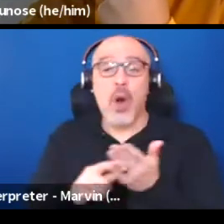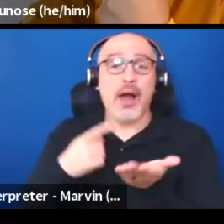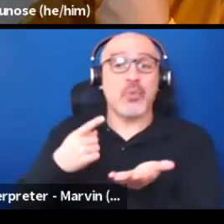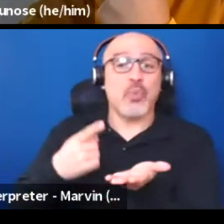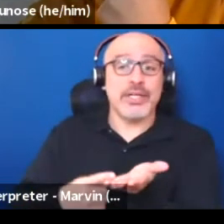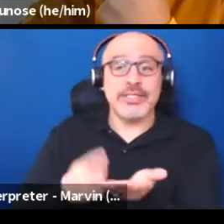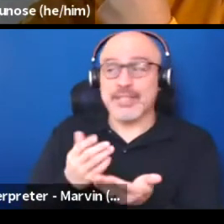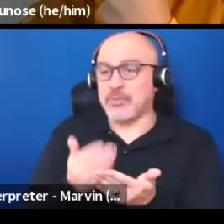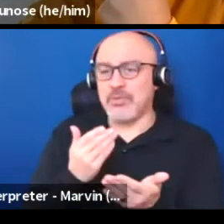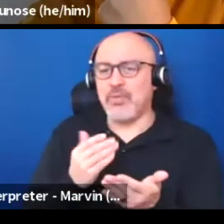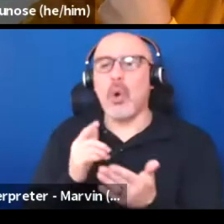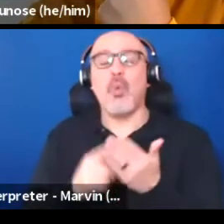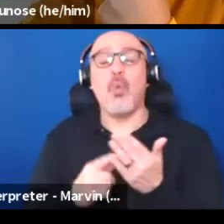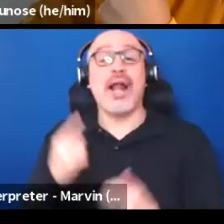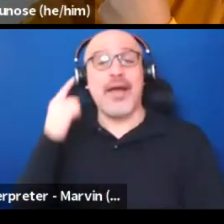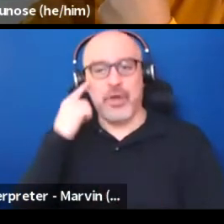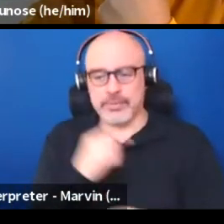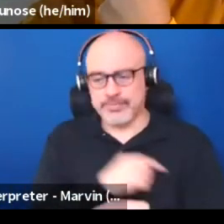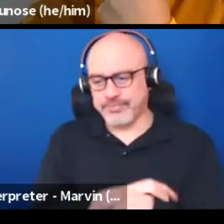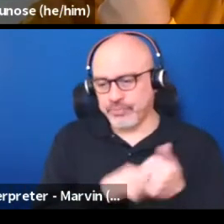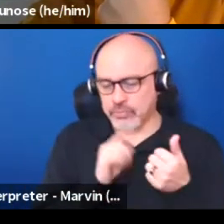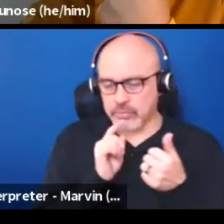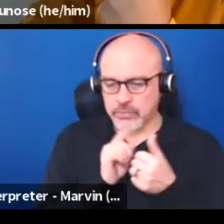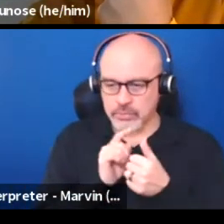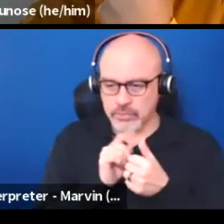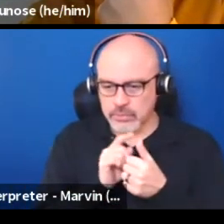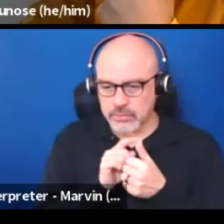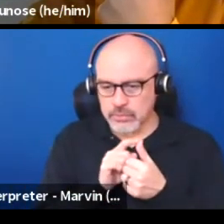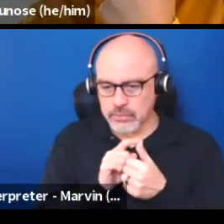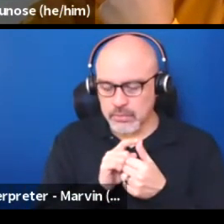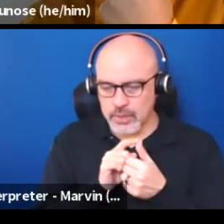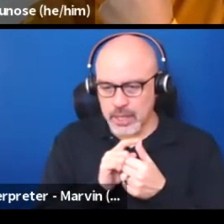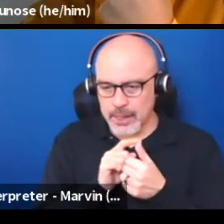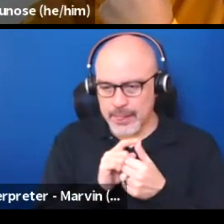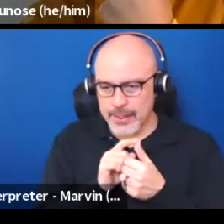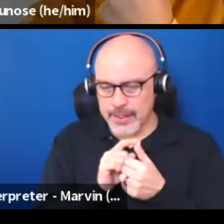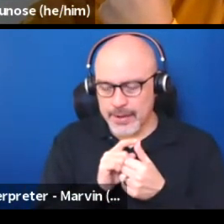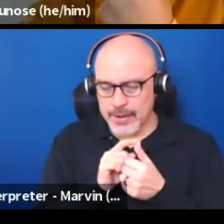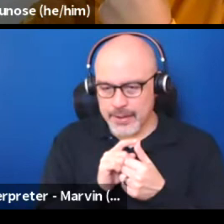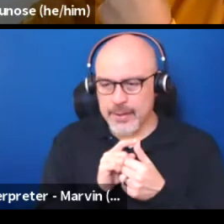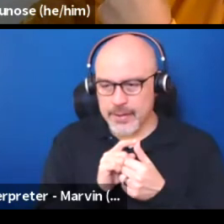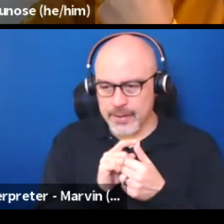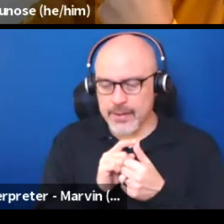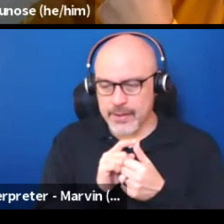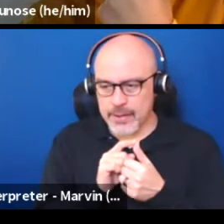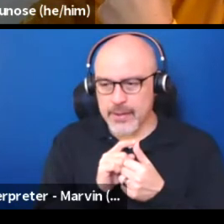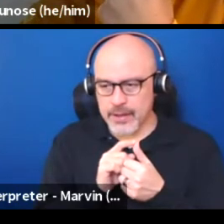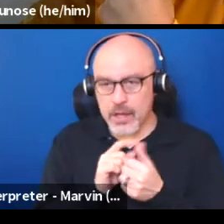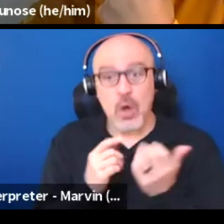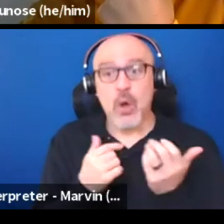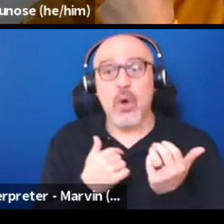these are the things that came to mind, is that when I think about a moment where somebody